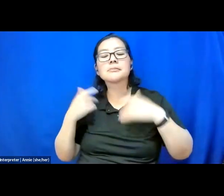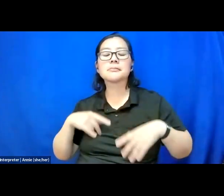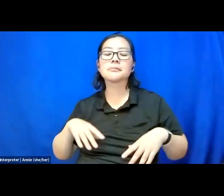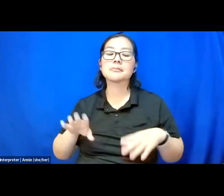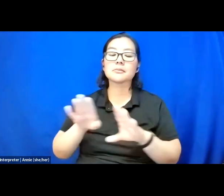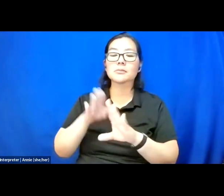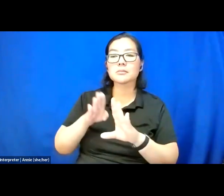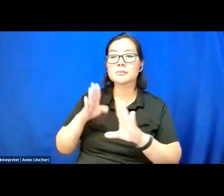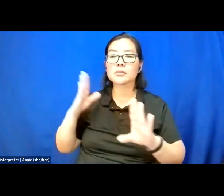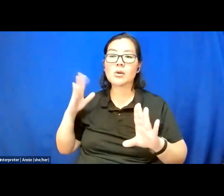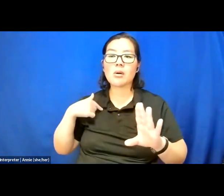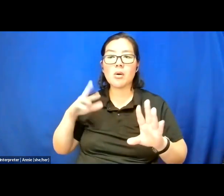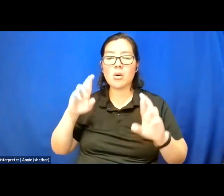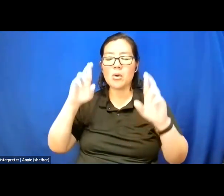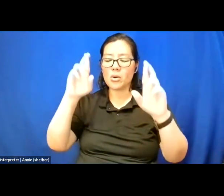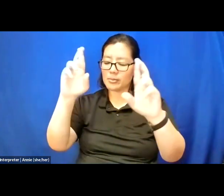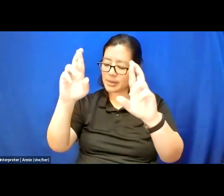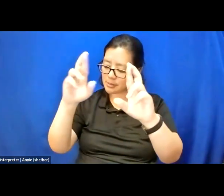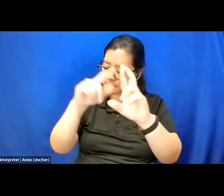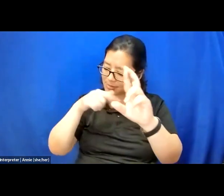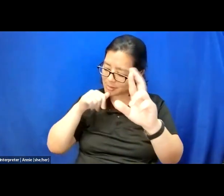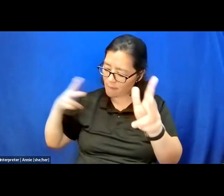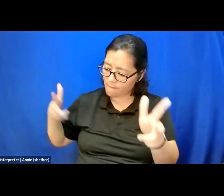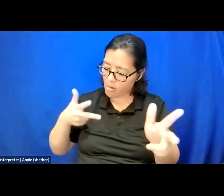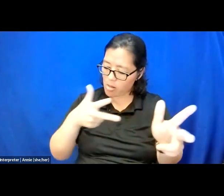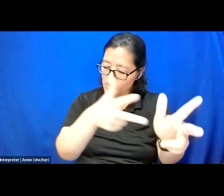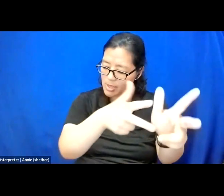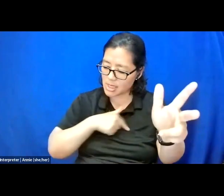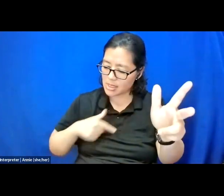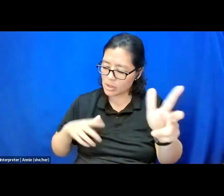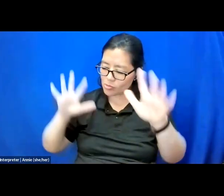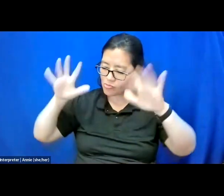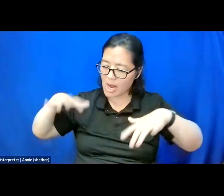hoping that he doesn't follow me. It's raining and foggy.